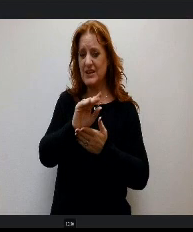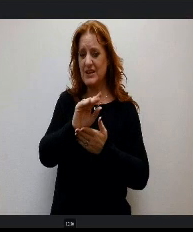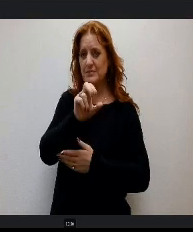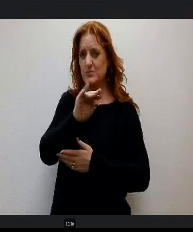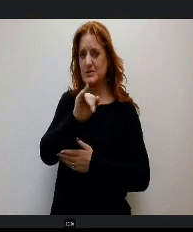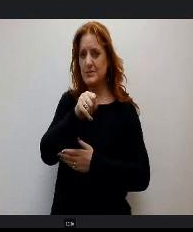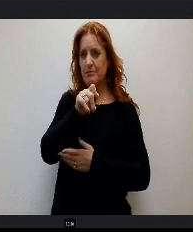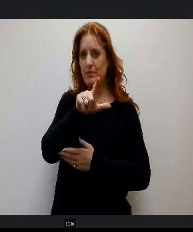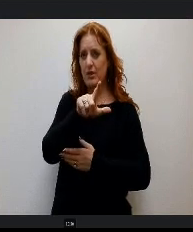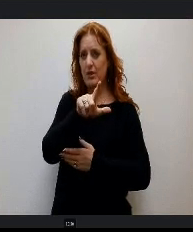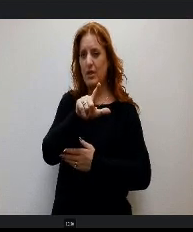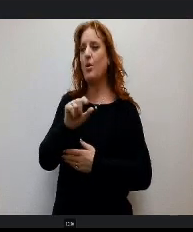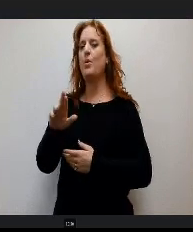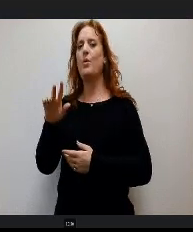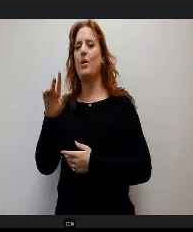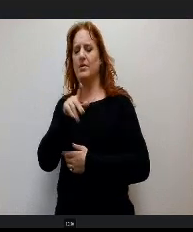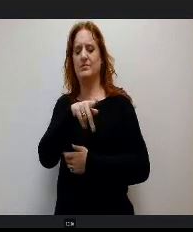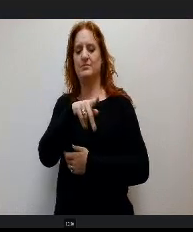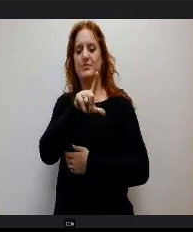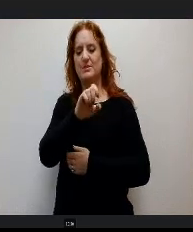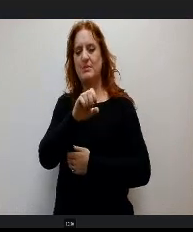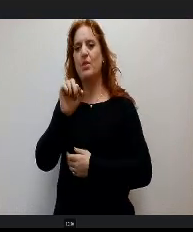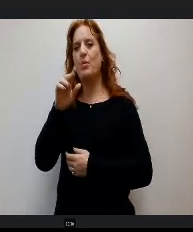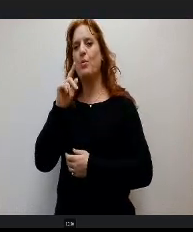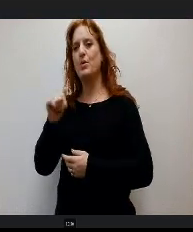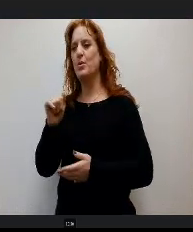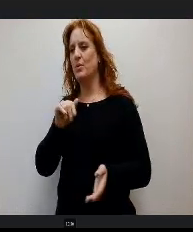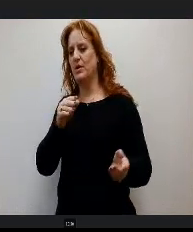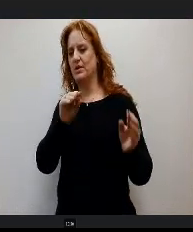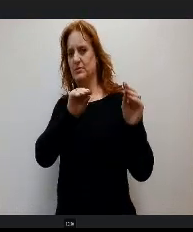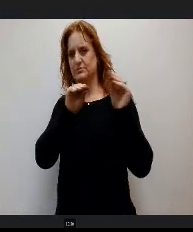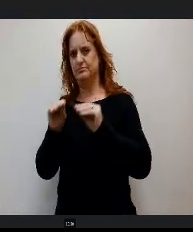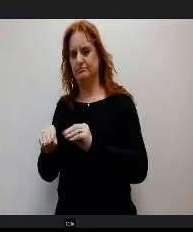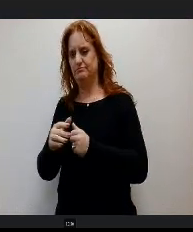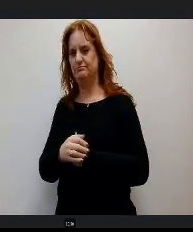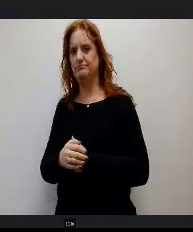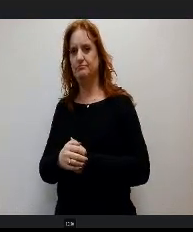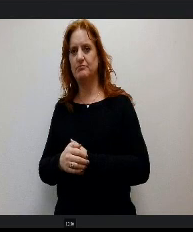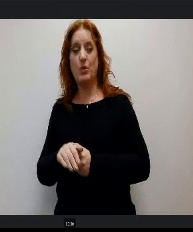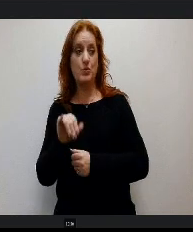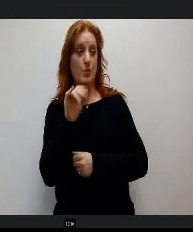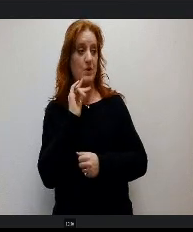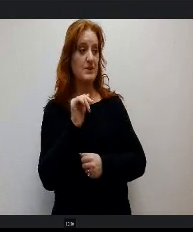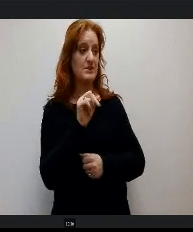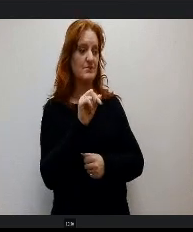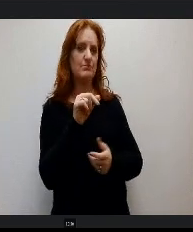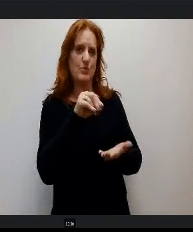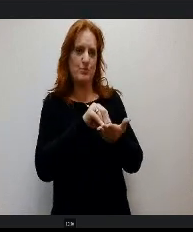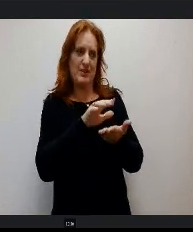We bring that as other revenue for interest income and it basically at the end of the